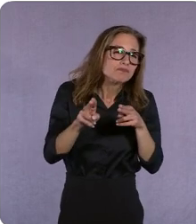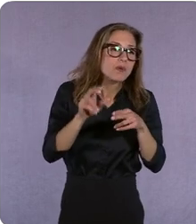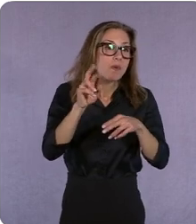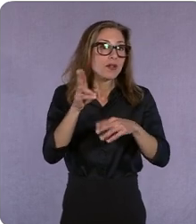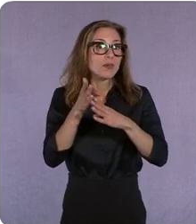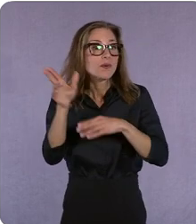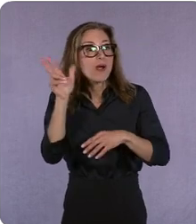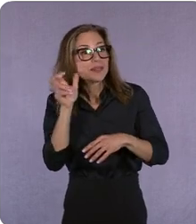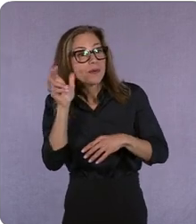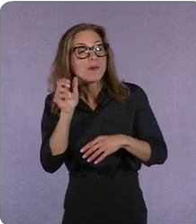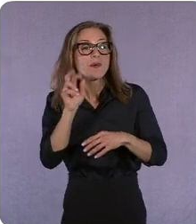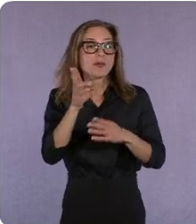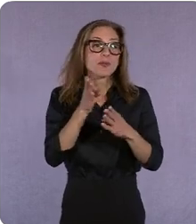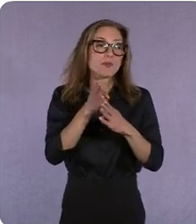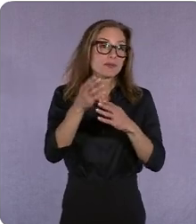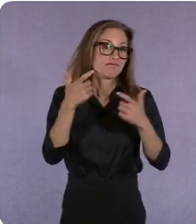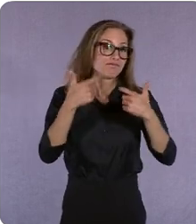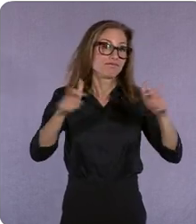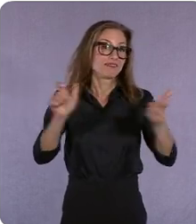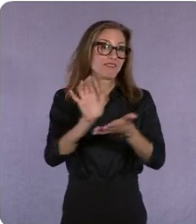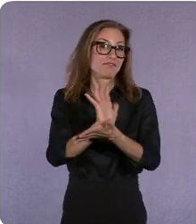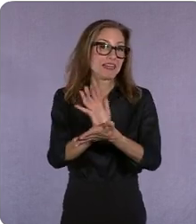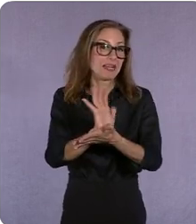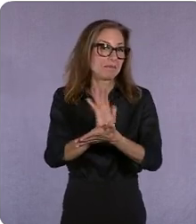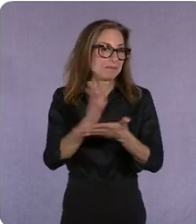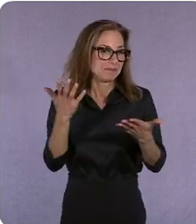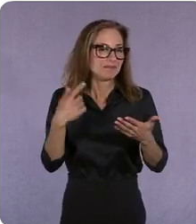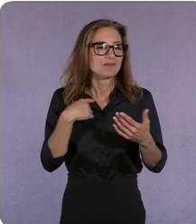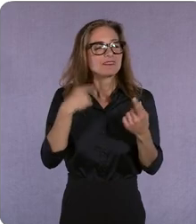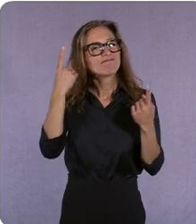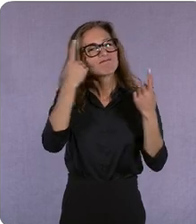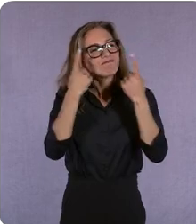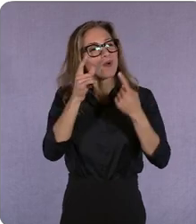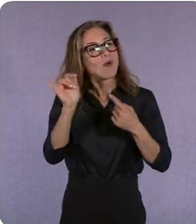other thing we really have to think about for a consumer right now is why right now what's the